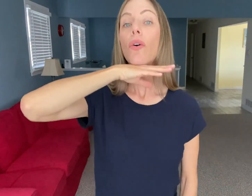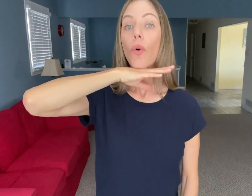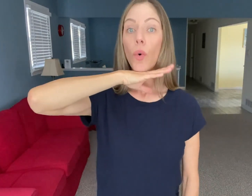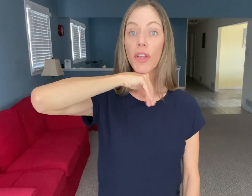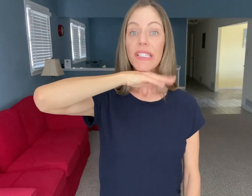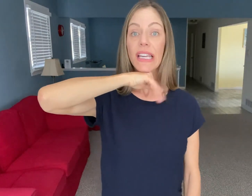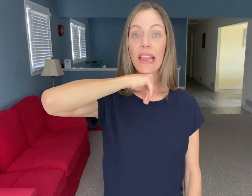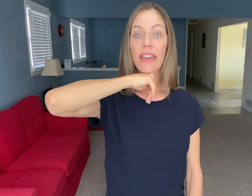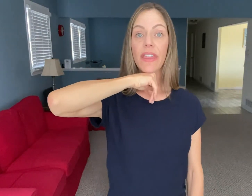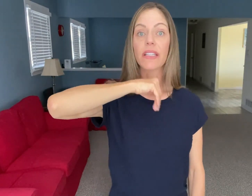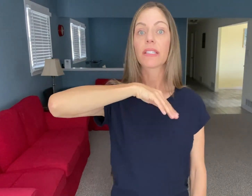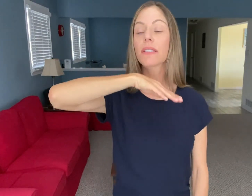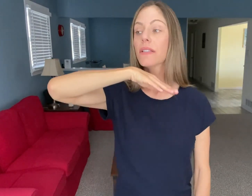Or you'll see it like this.